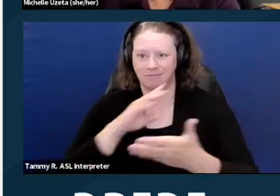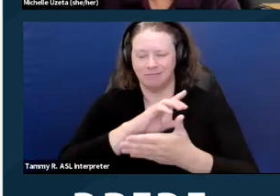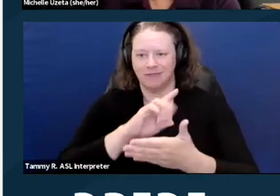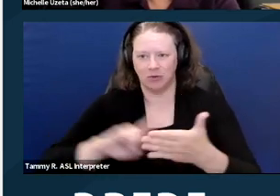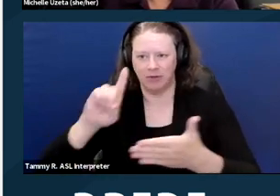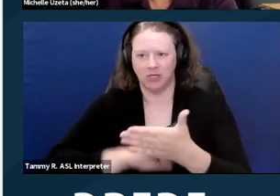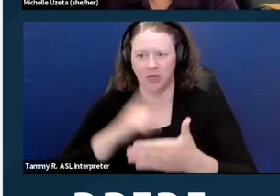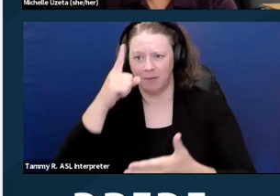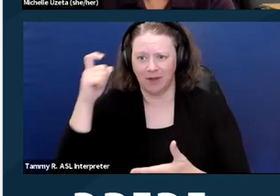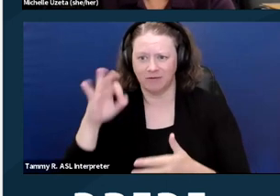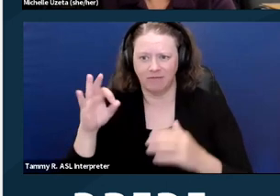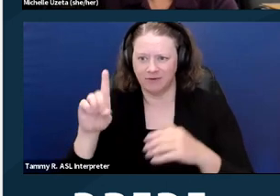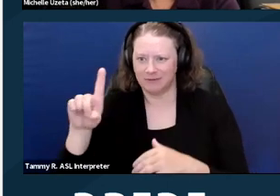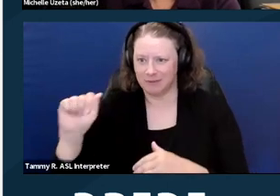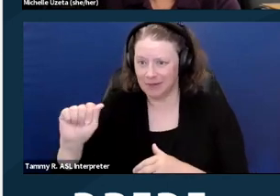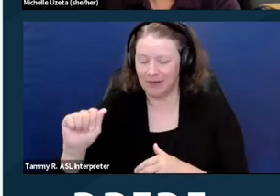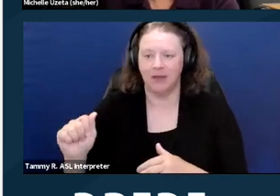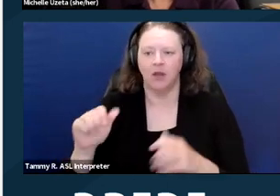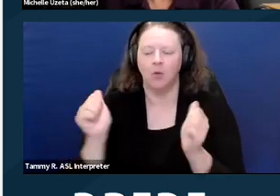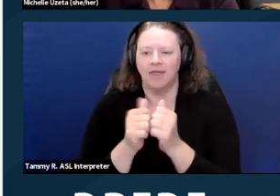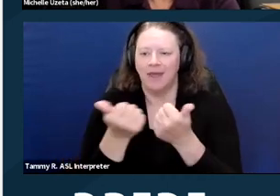in any type of housing related transaction.